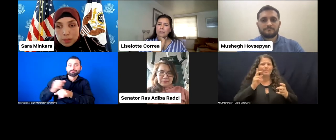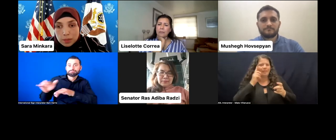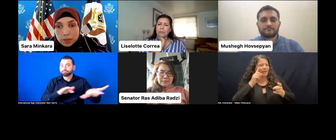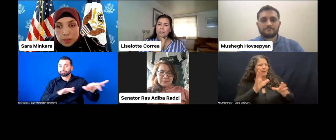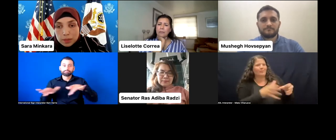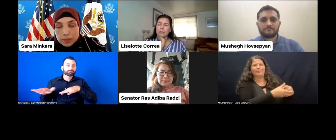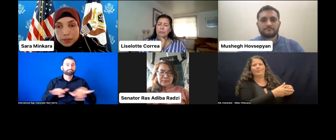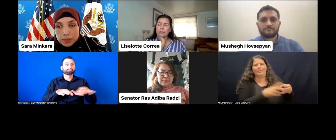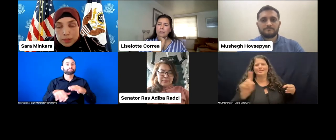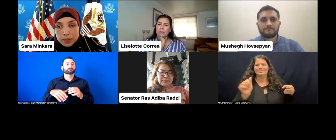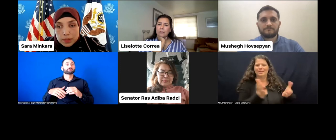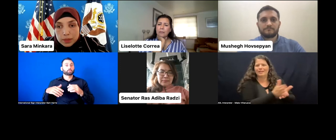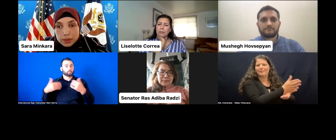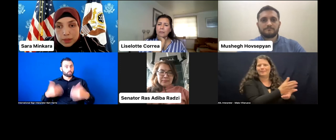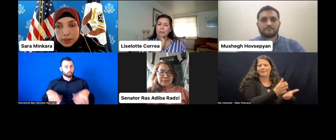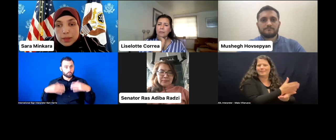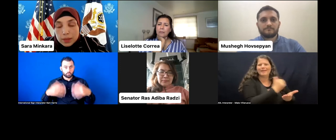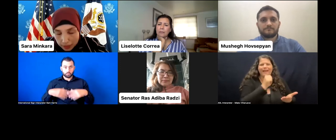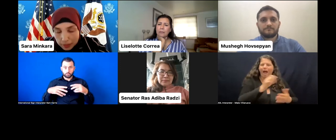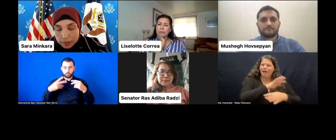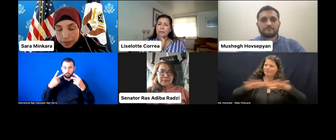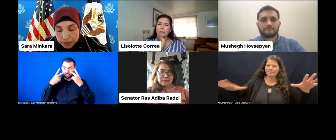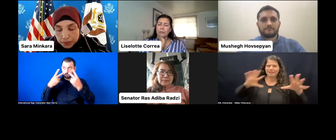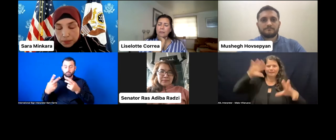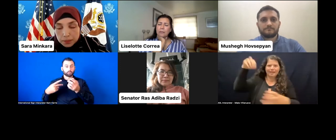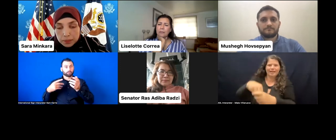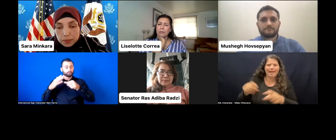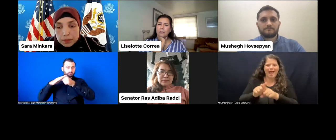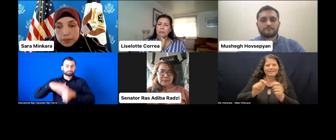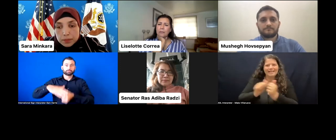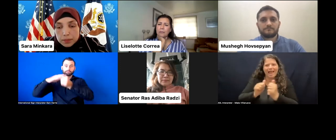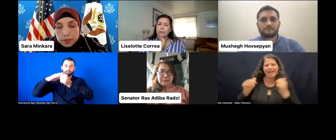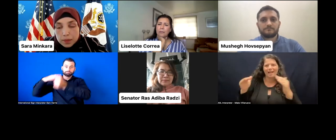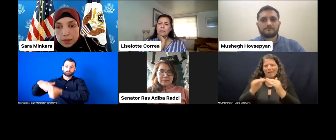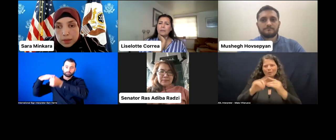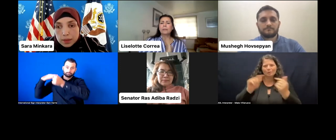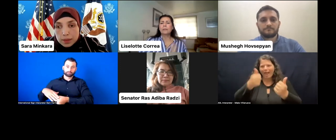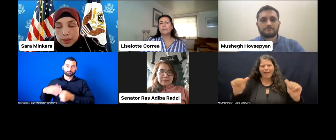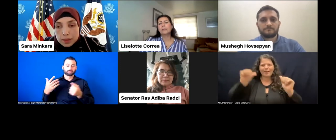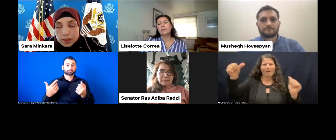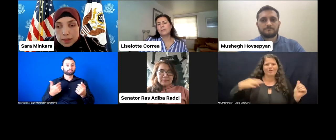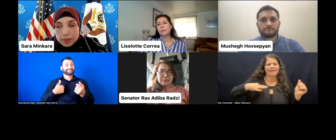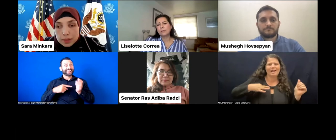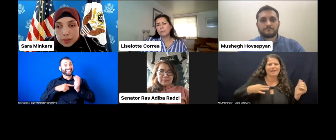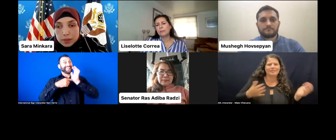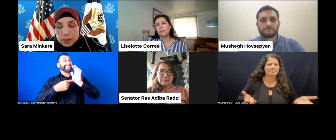They don't see us as candidates. And even in the last elections, the infrastructure in Lebanon,